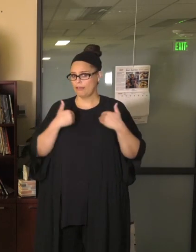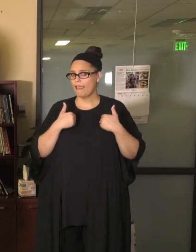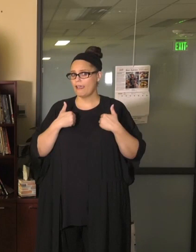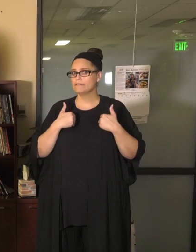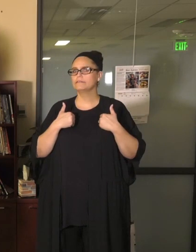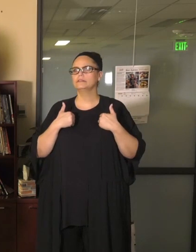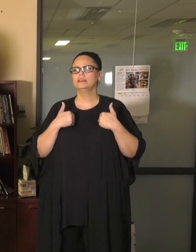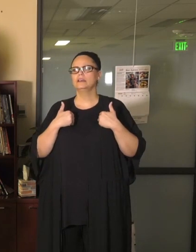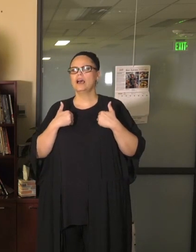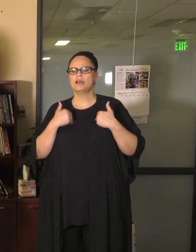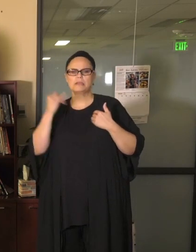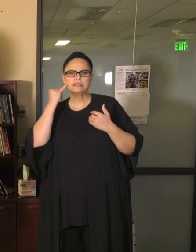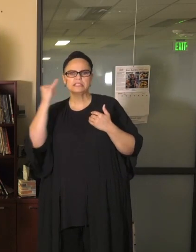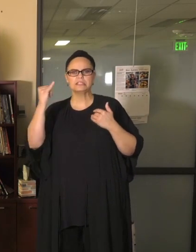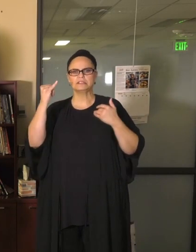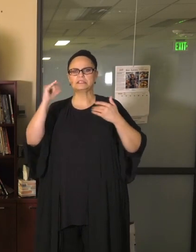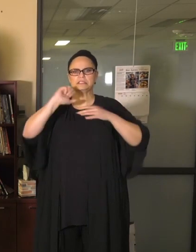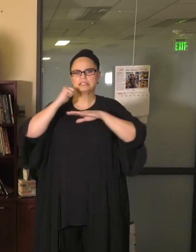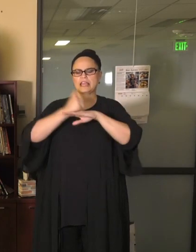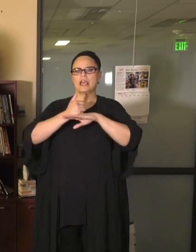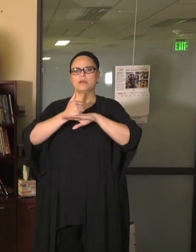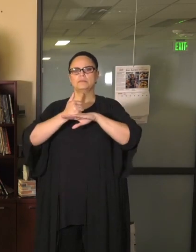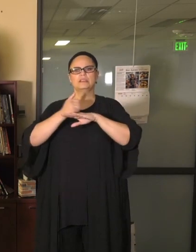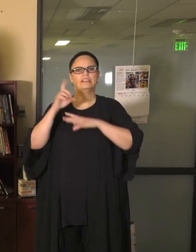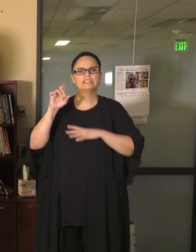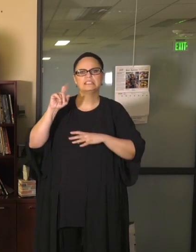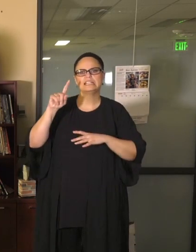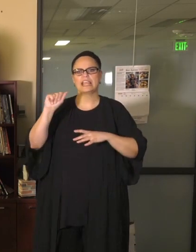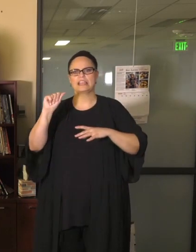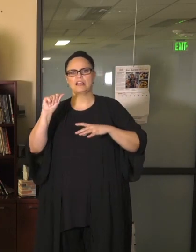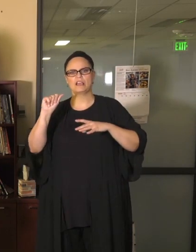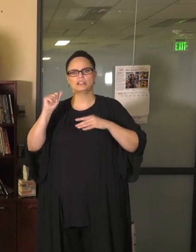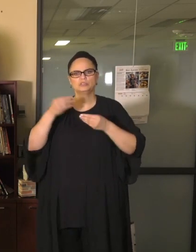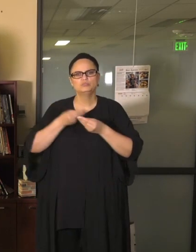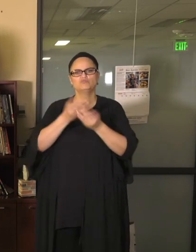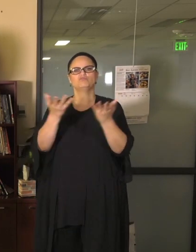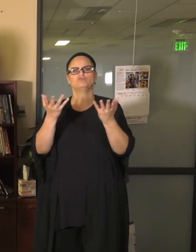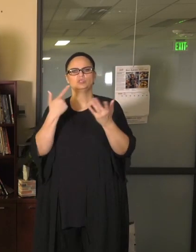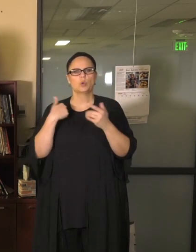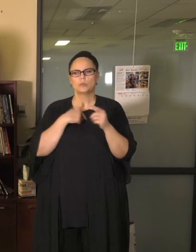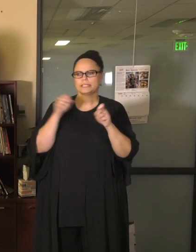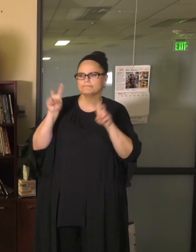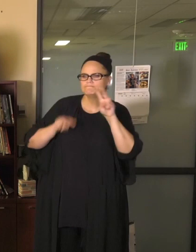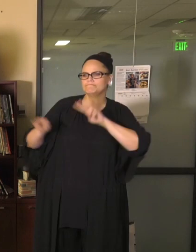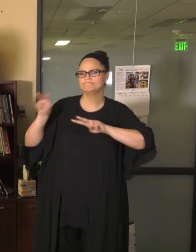community, that will both have some data that we will look at so that we can monitor that together. But also some of the